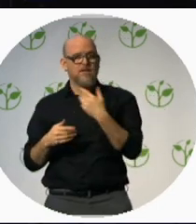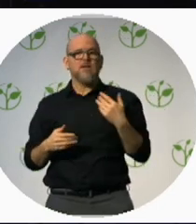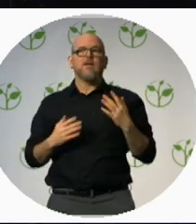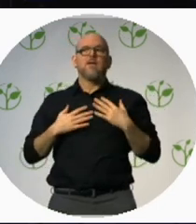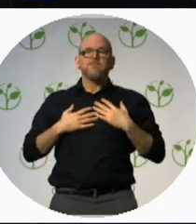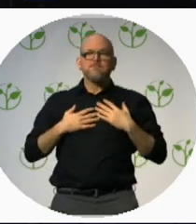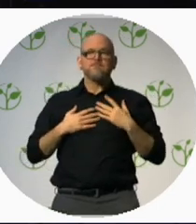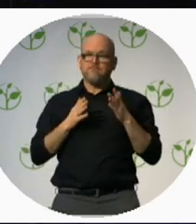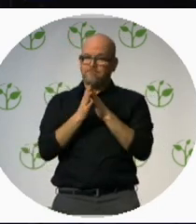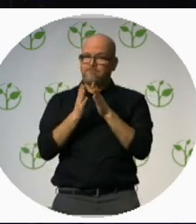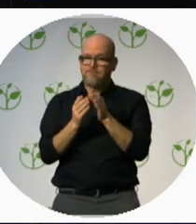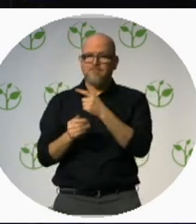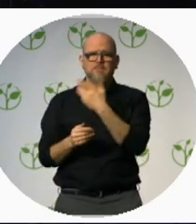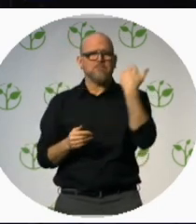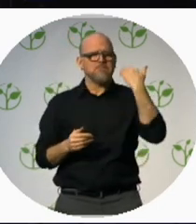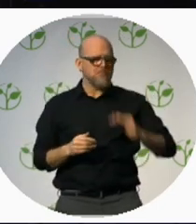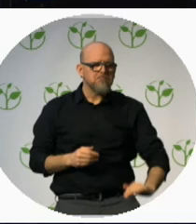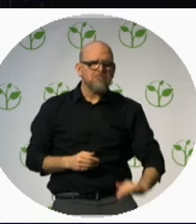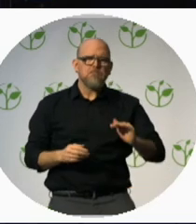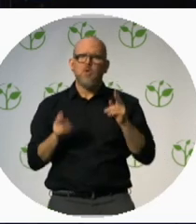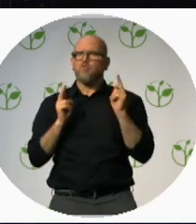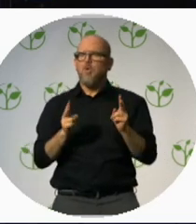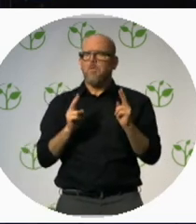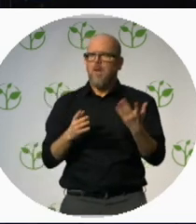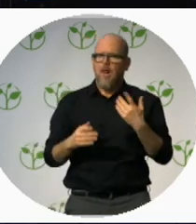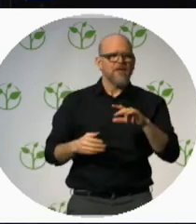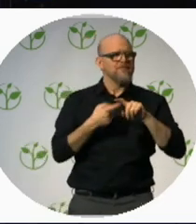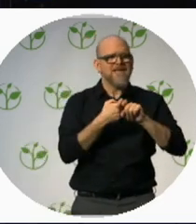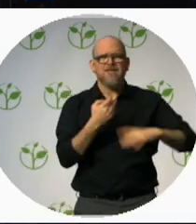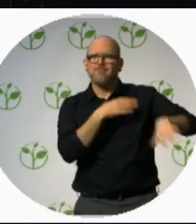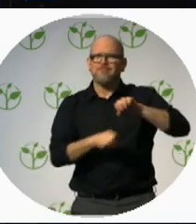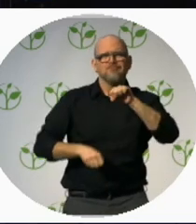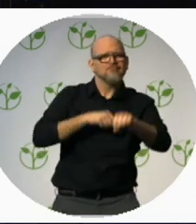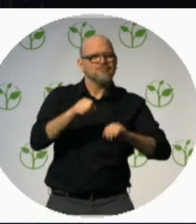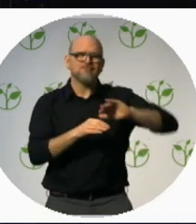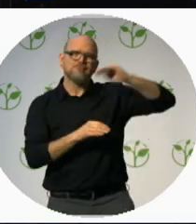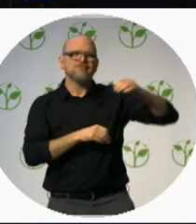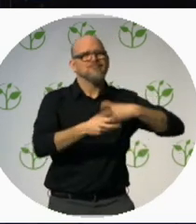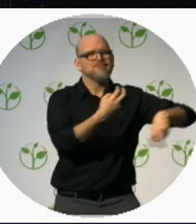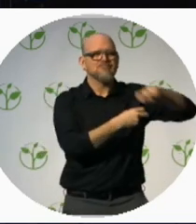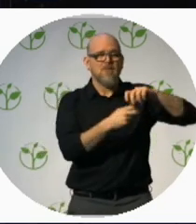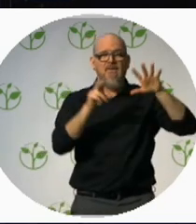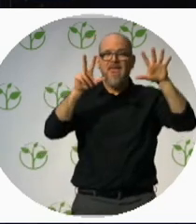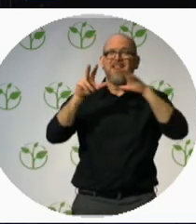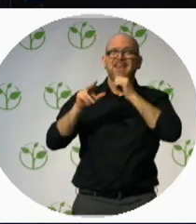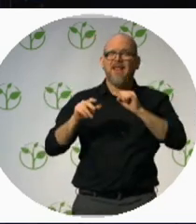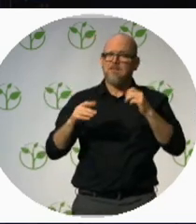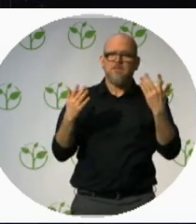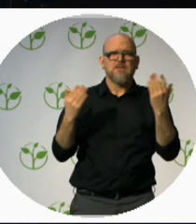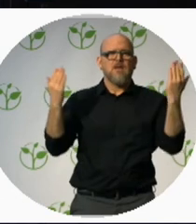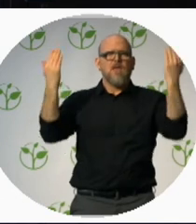through the hills until one day I was 8, I woke up in the middle of the night, it was